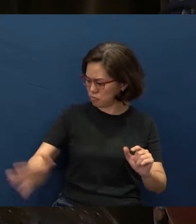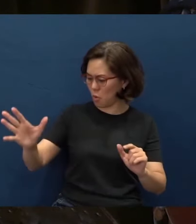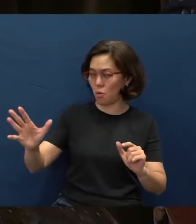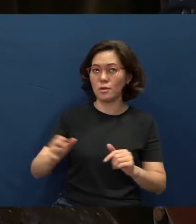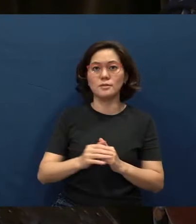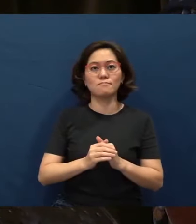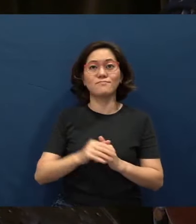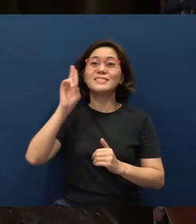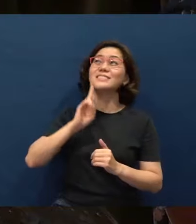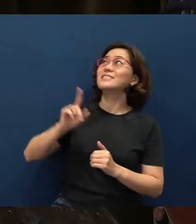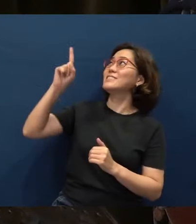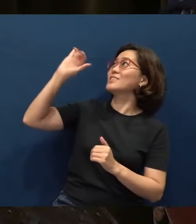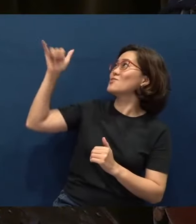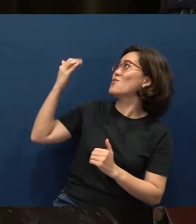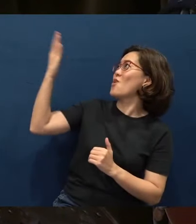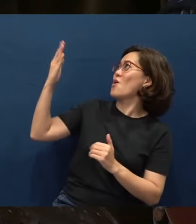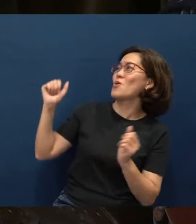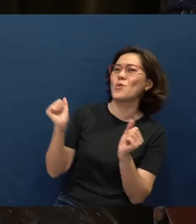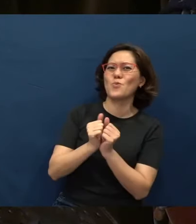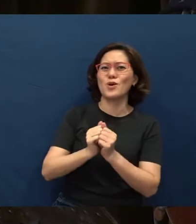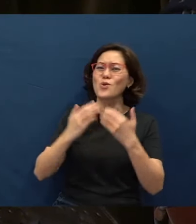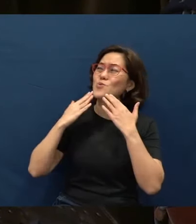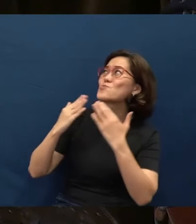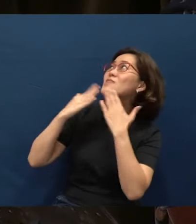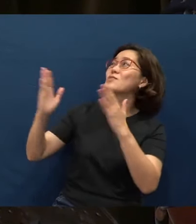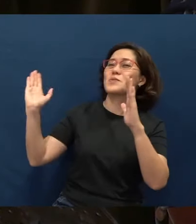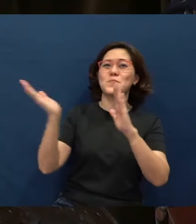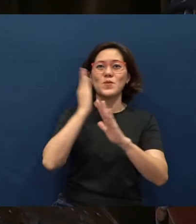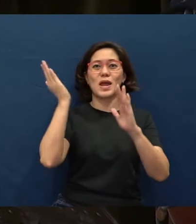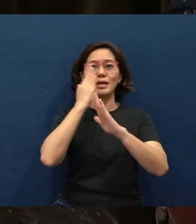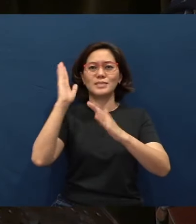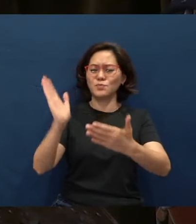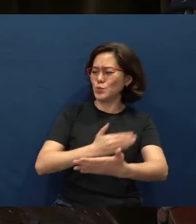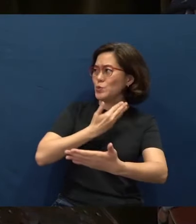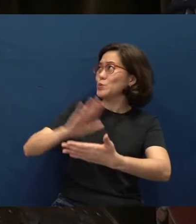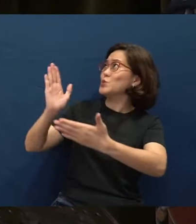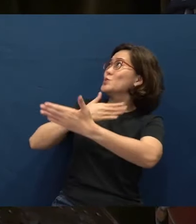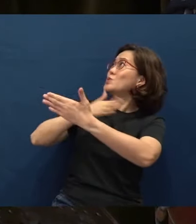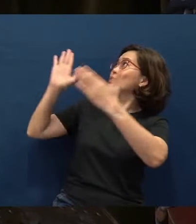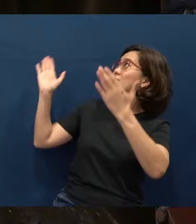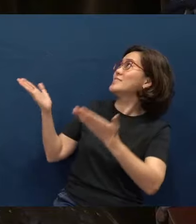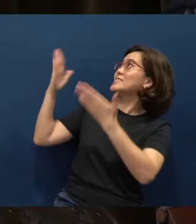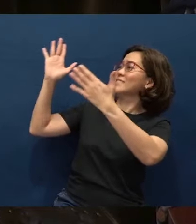Sing to the Lord with grateful praise; make music to our God on the harp.